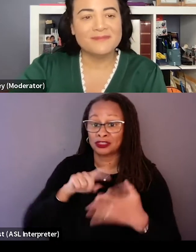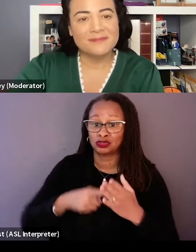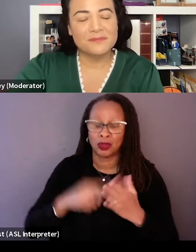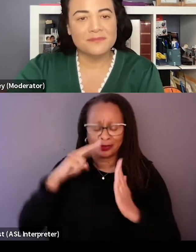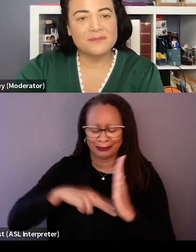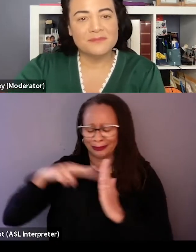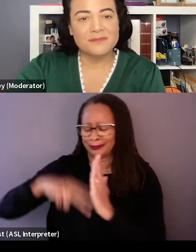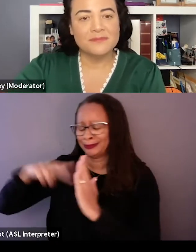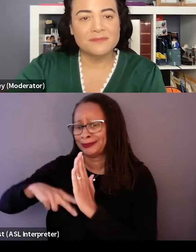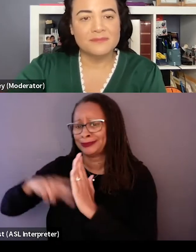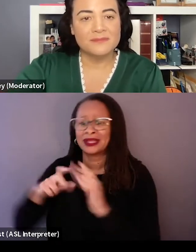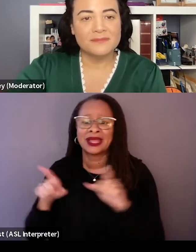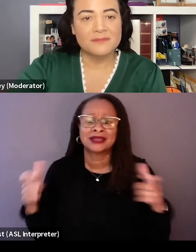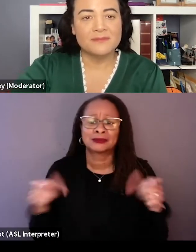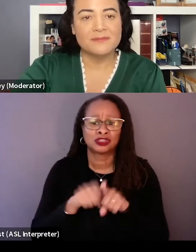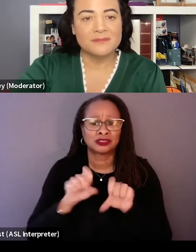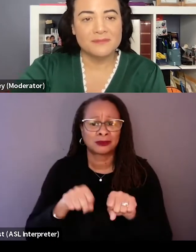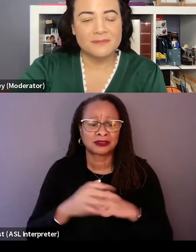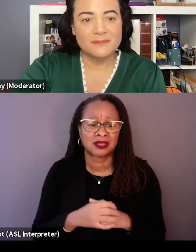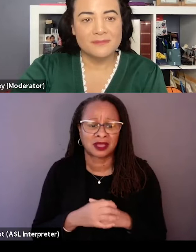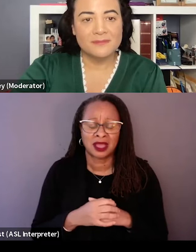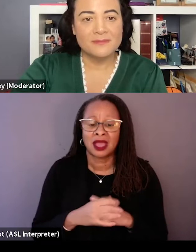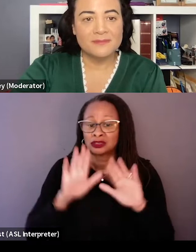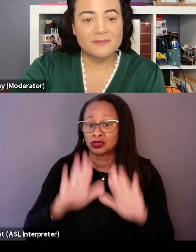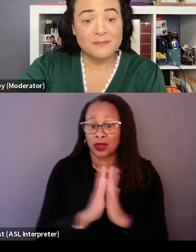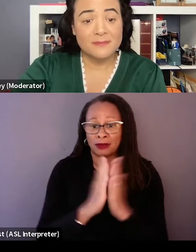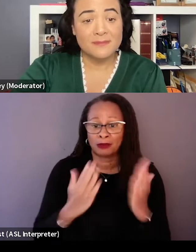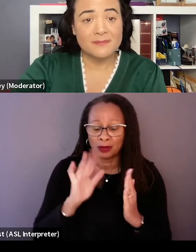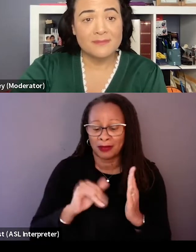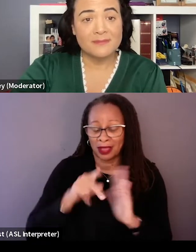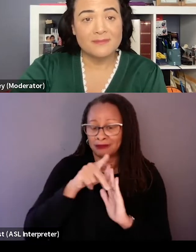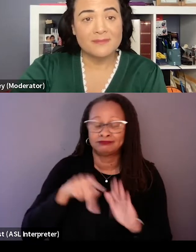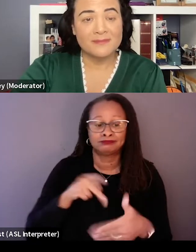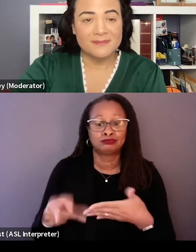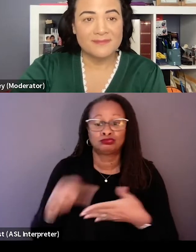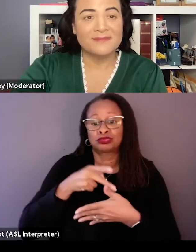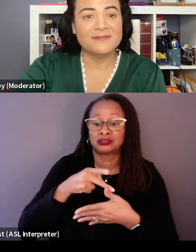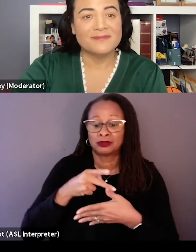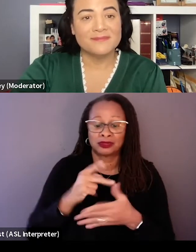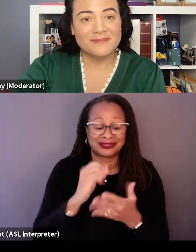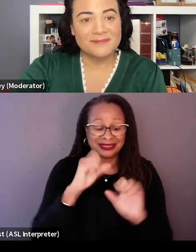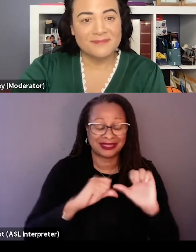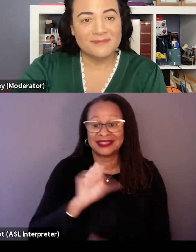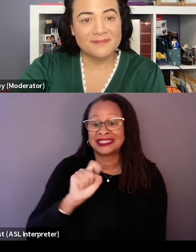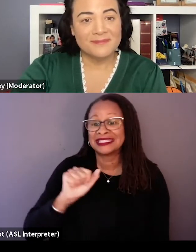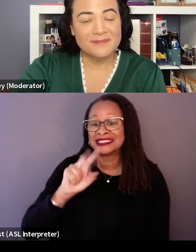And thankfully there is a great book by the principal scientist, Steve Squires, which we all read, and then there is a lot of information online.